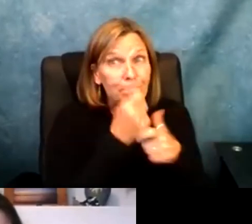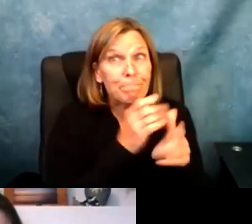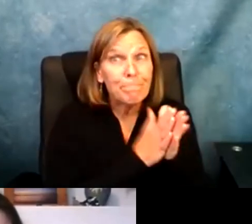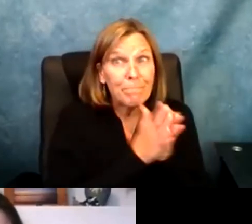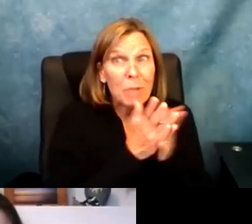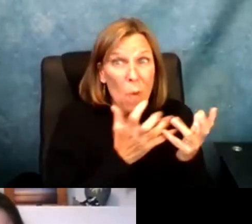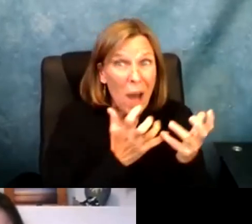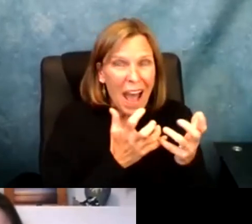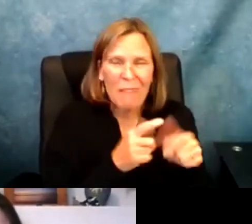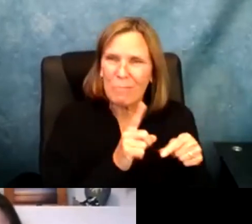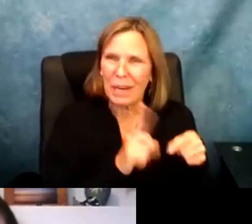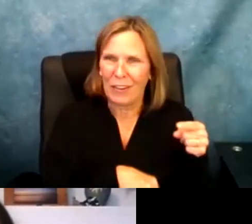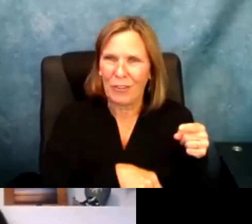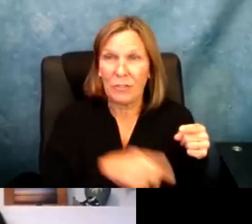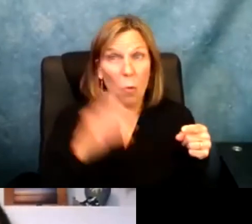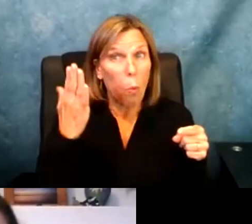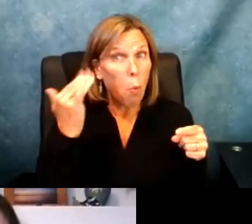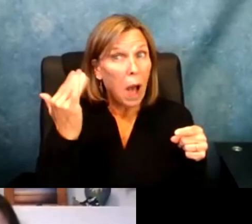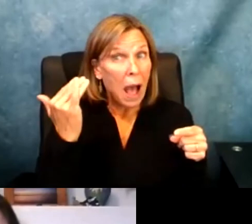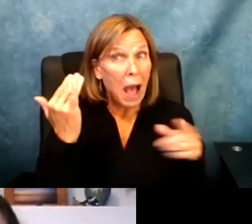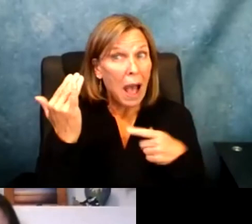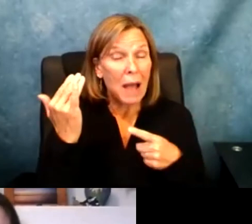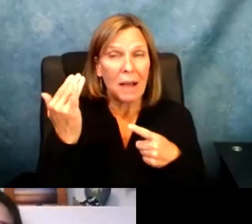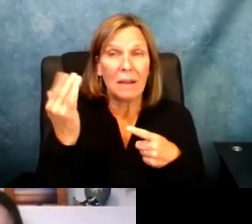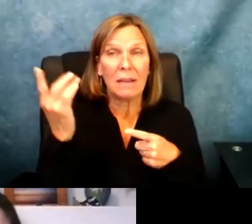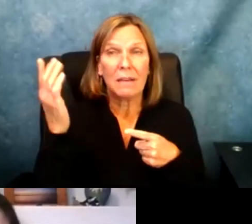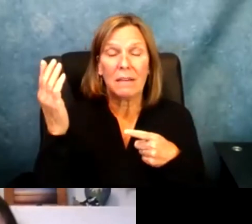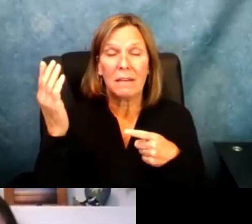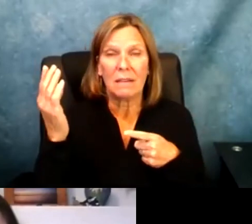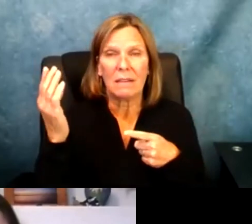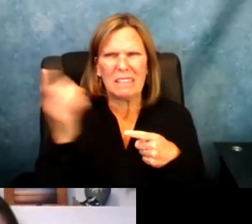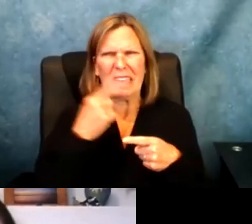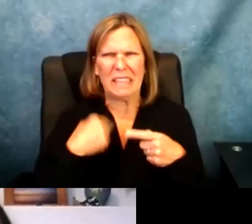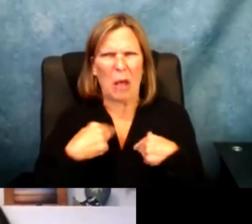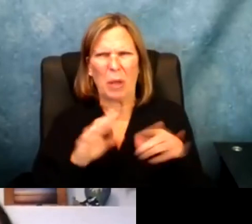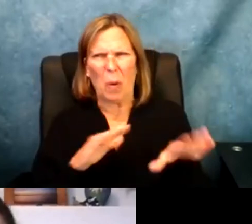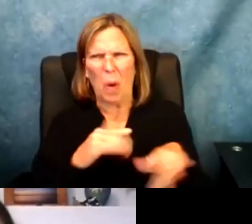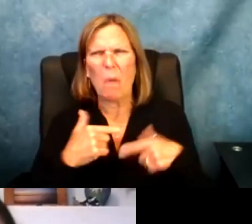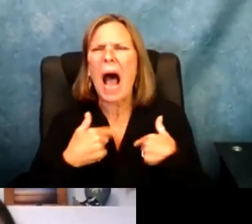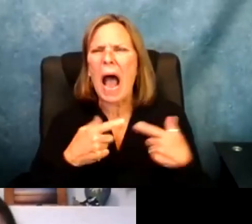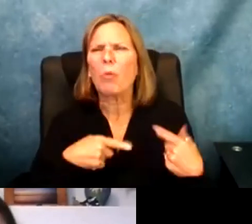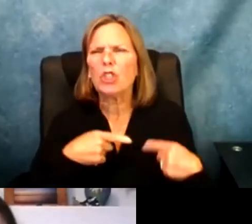disability, I was unable to do certain classes that I was really interested in because